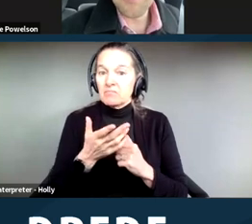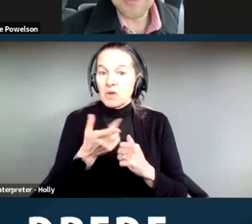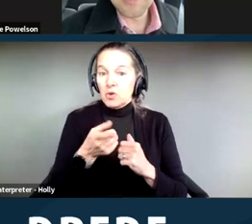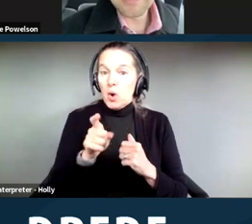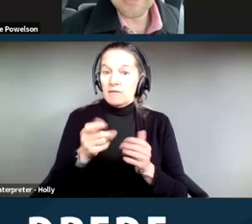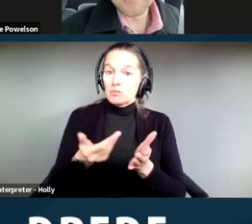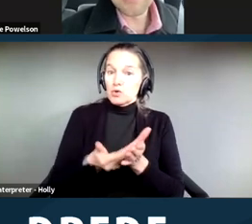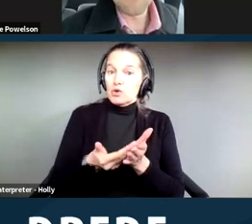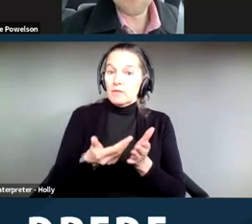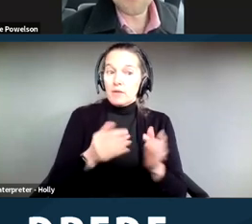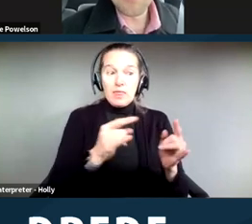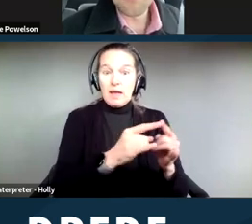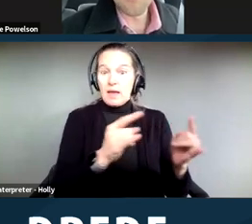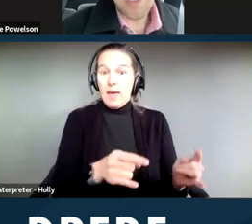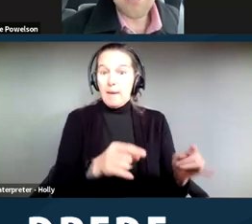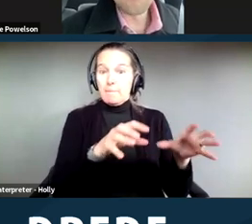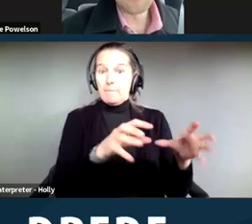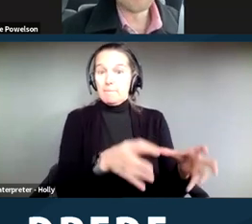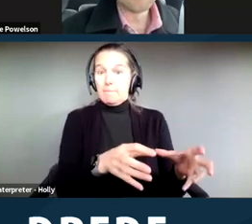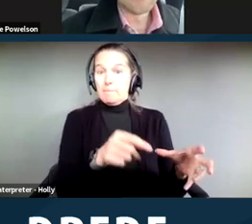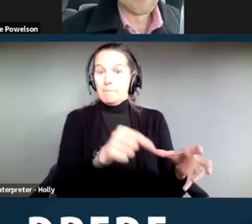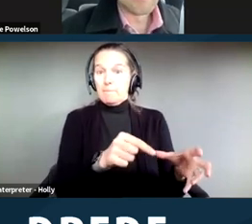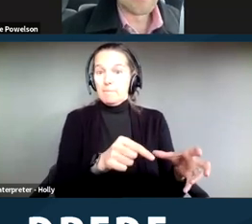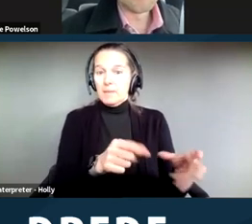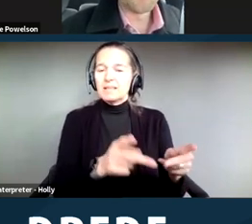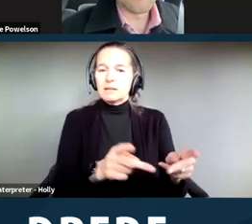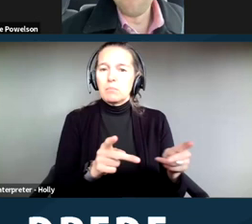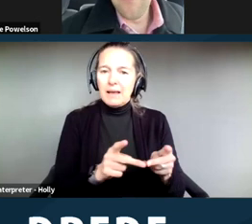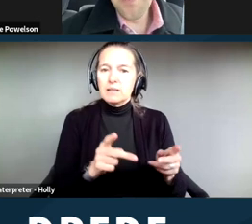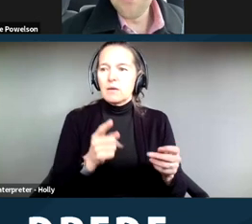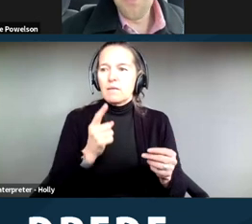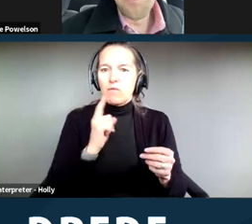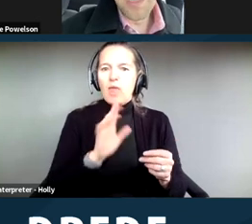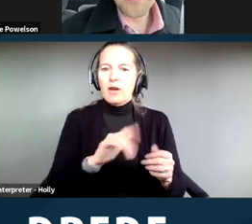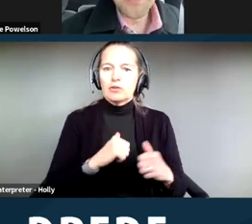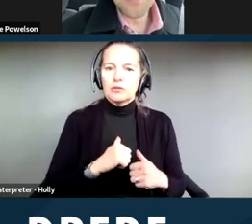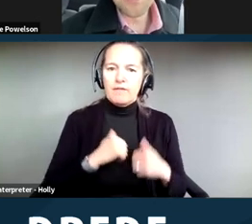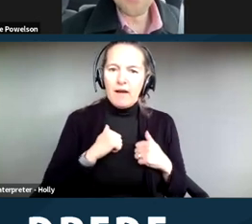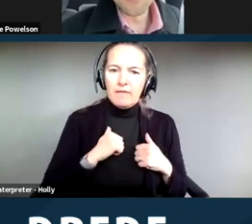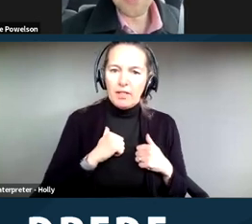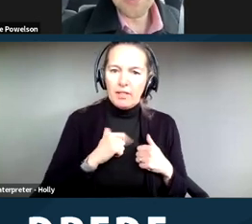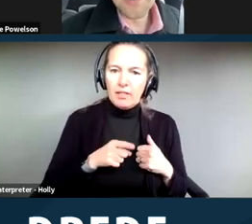a place that it's necessary for them to survive, you get very robust injunctions.